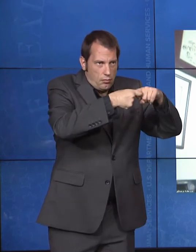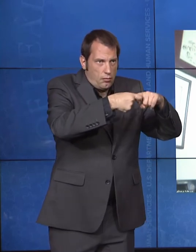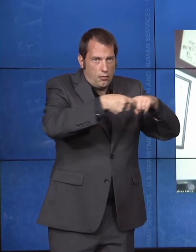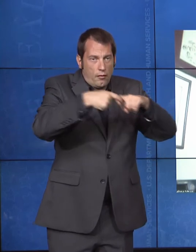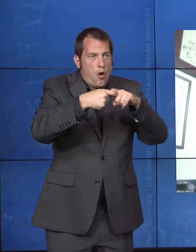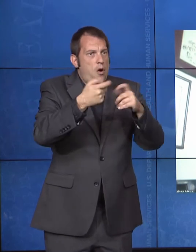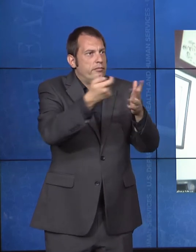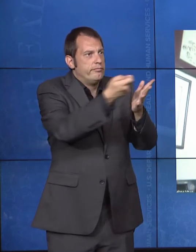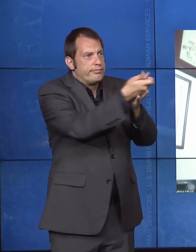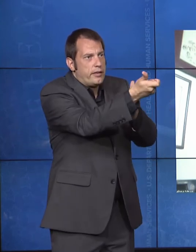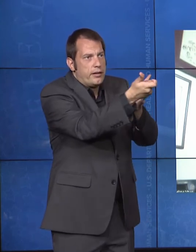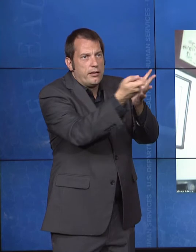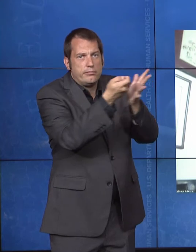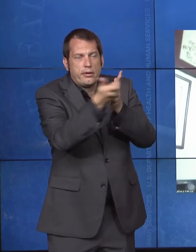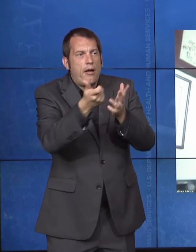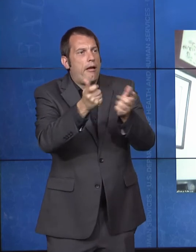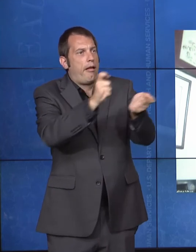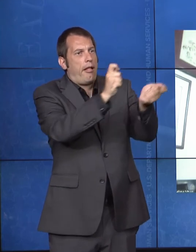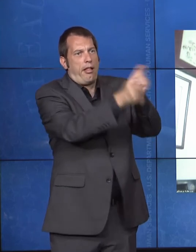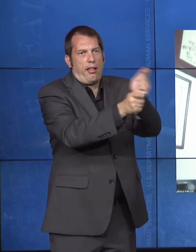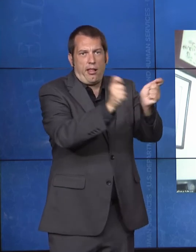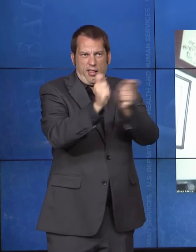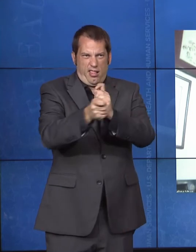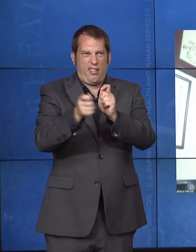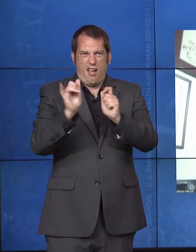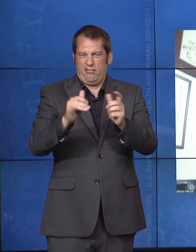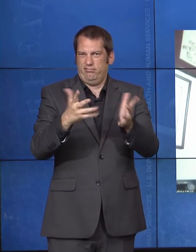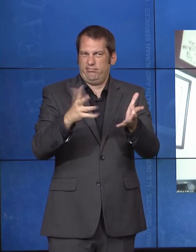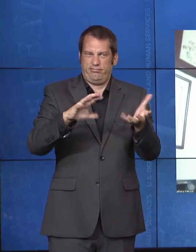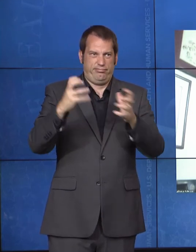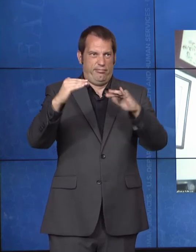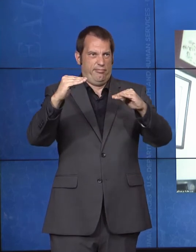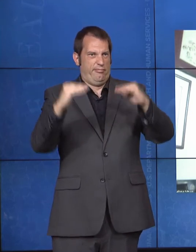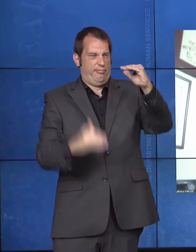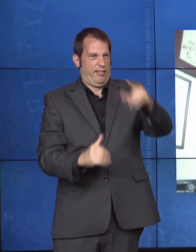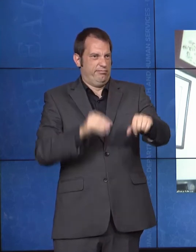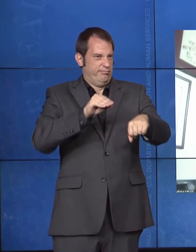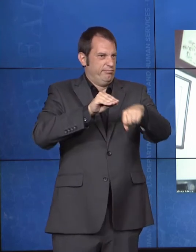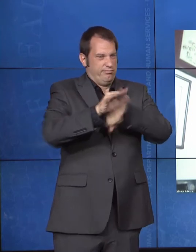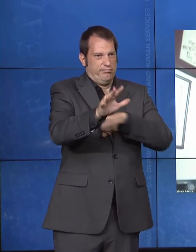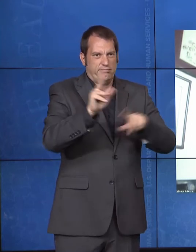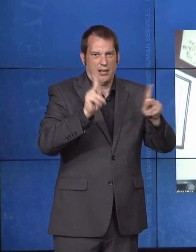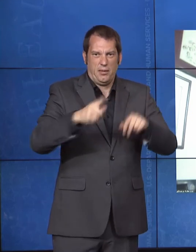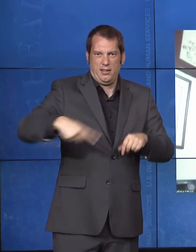of course, impacts the health and well-being of people with disabilities, again, compounding their quarantine situation.